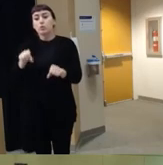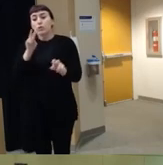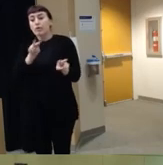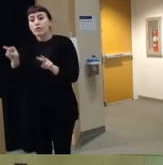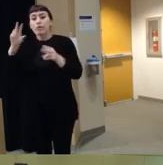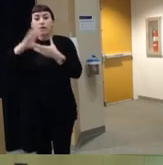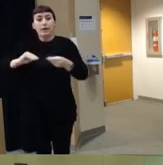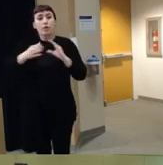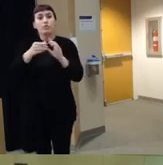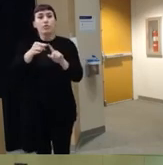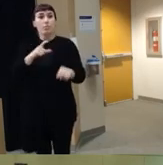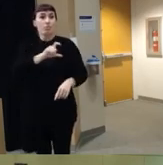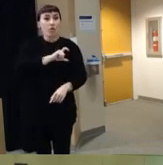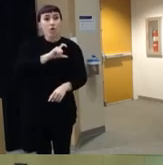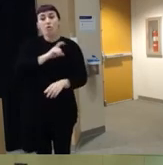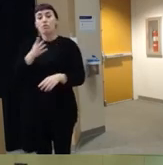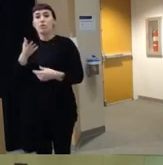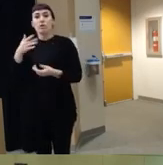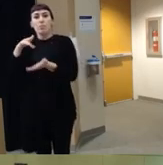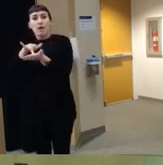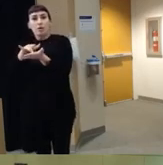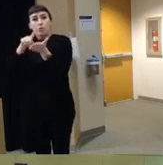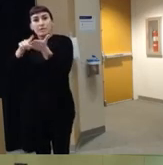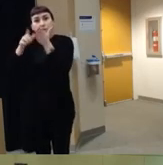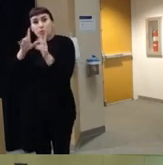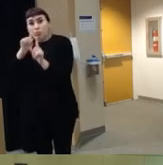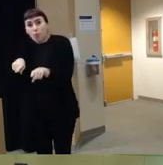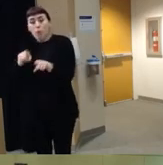law enforcement and the coroner or medical examiner reports to really kind of dig into